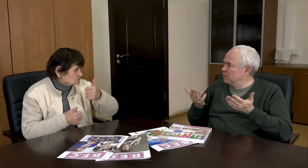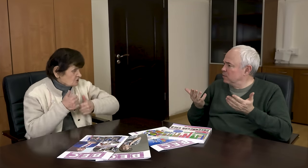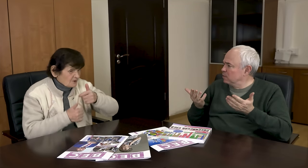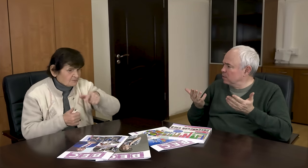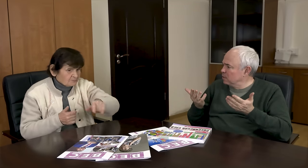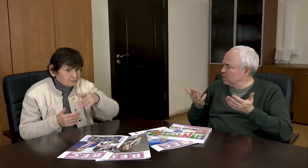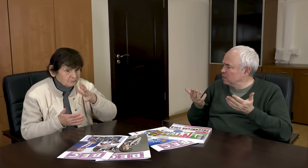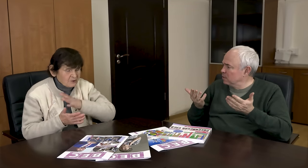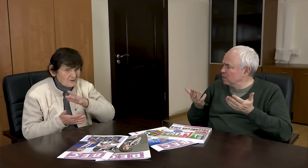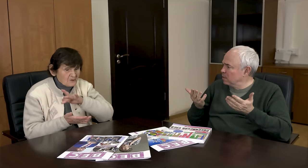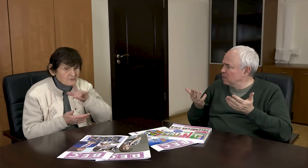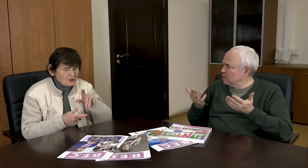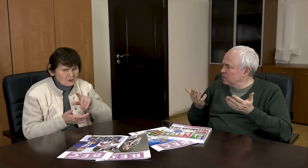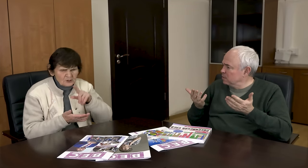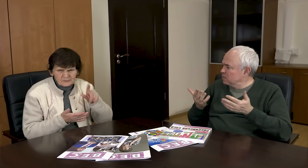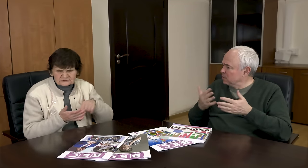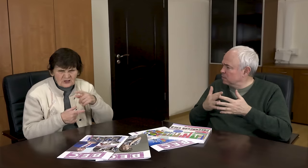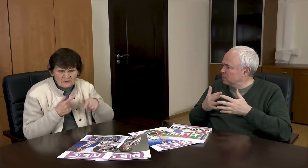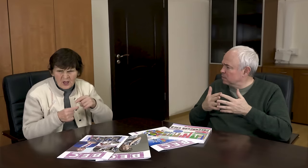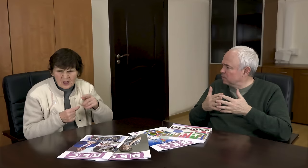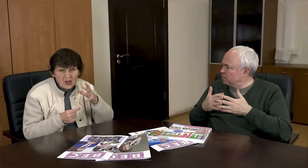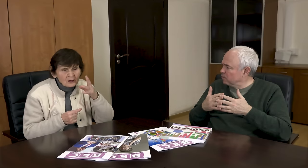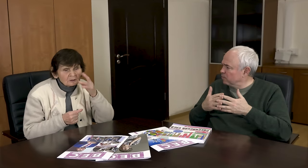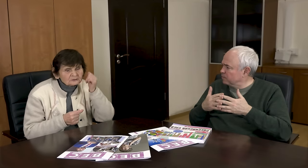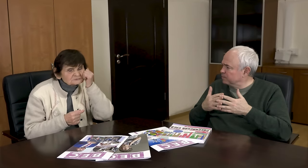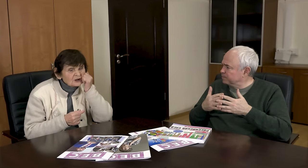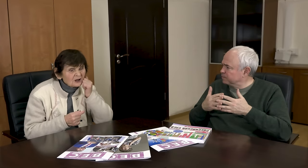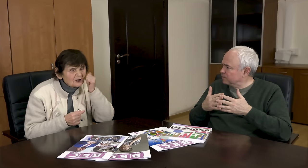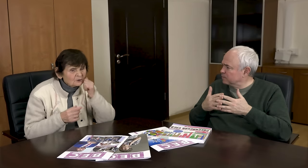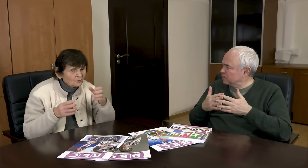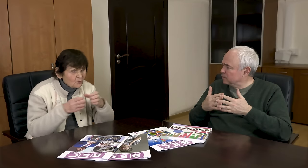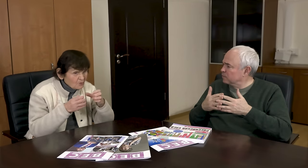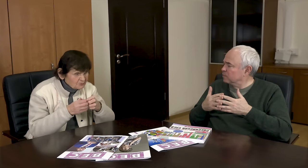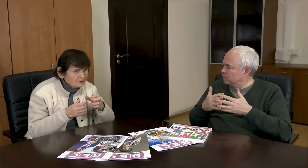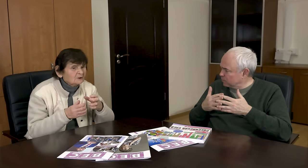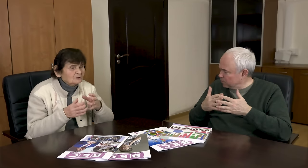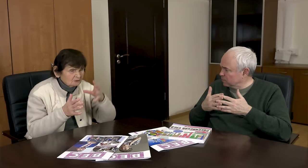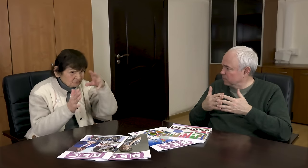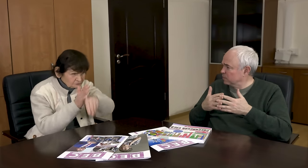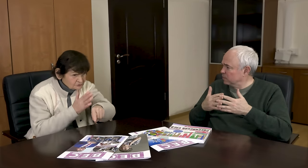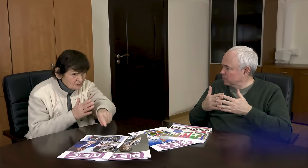Among the elderly, for example.